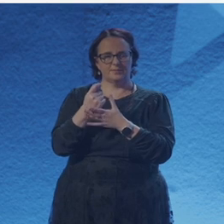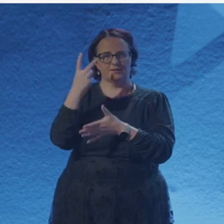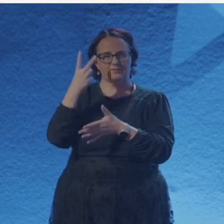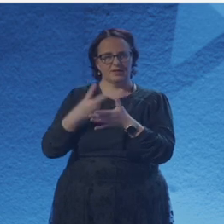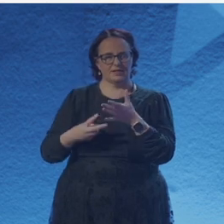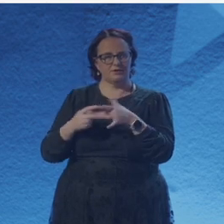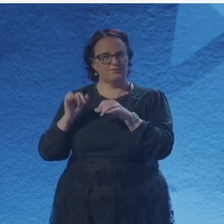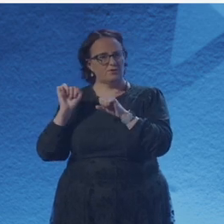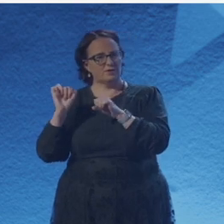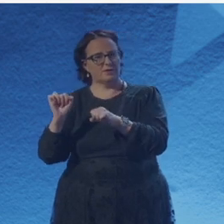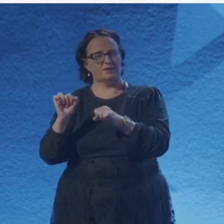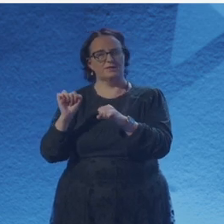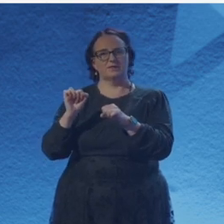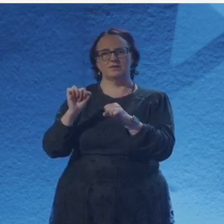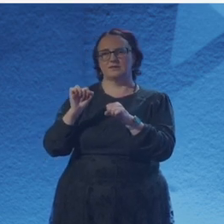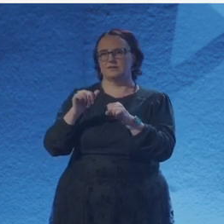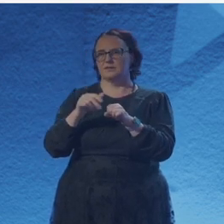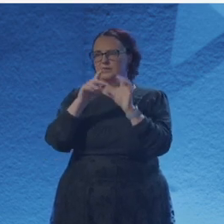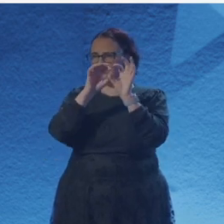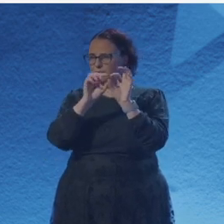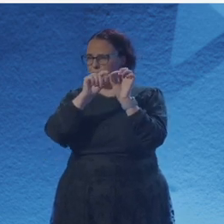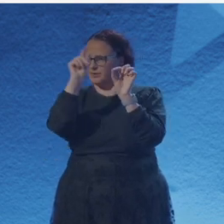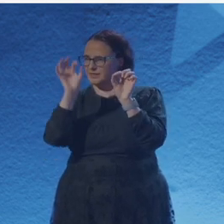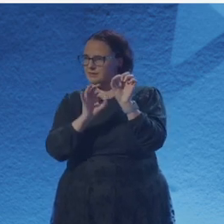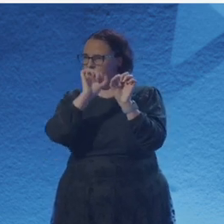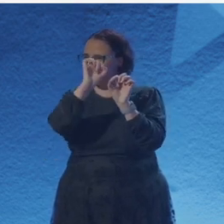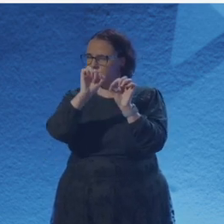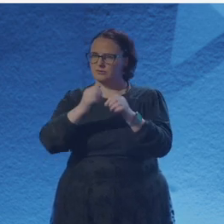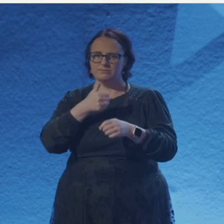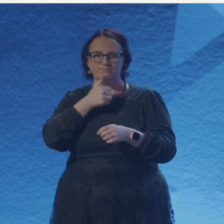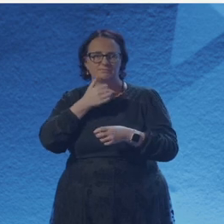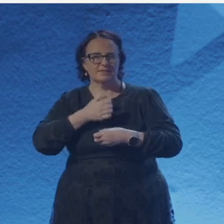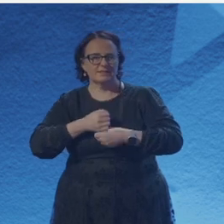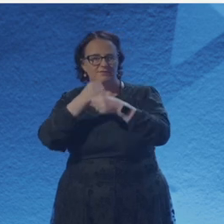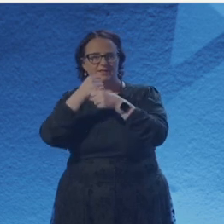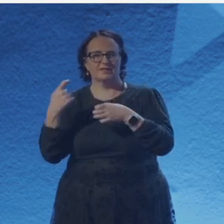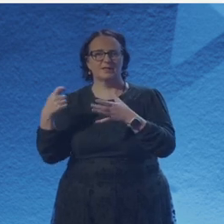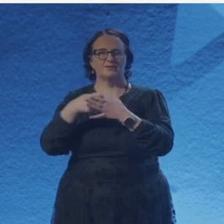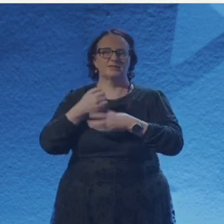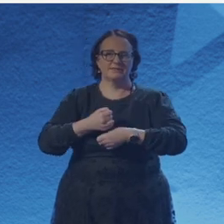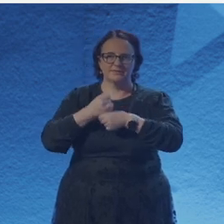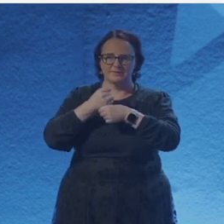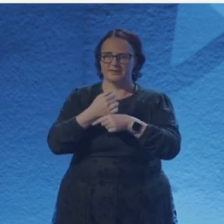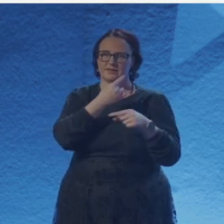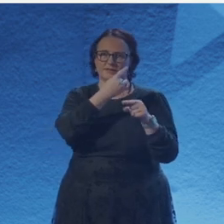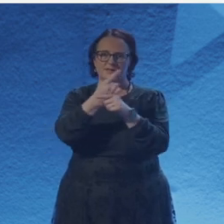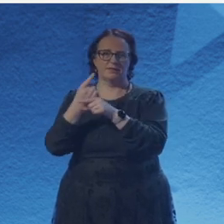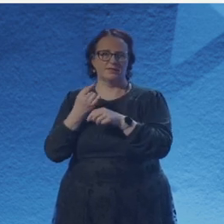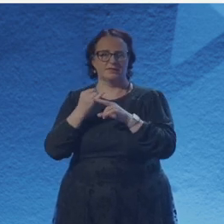Forgiveness seems so effin’ tricky for “F is equal to Kx” My beloved Hooke’s law couldn't